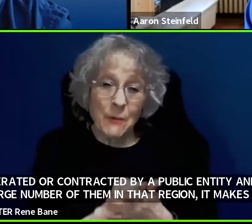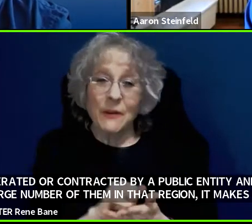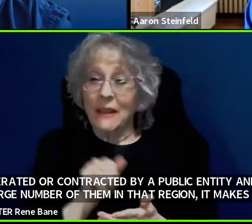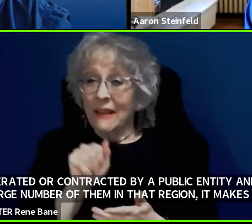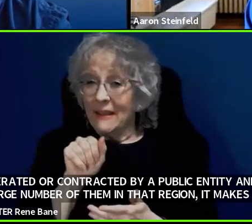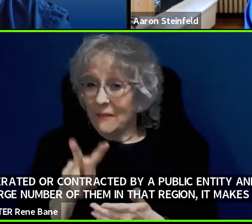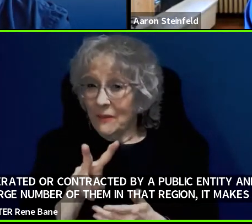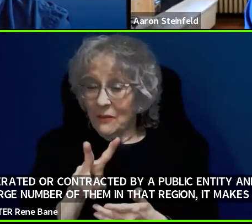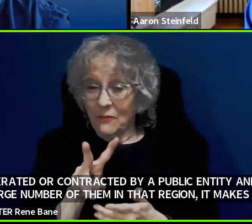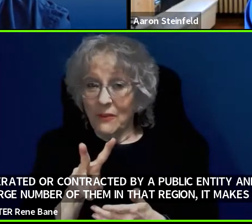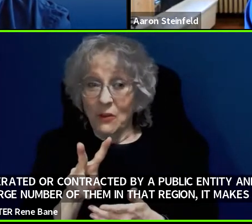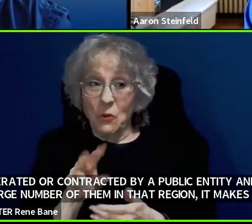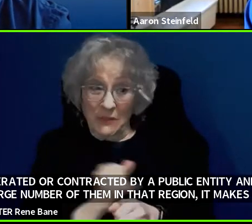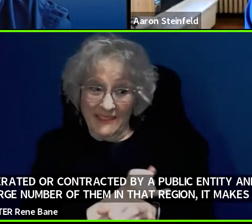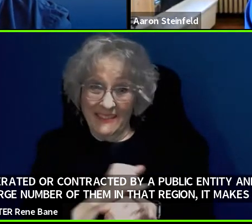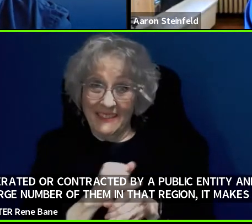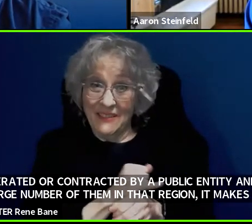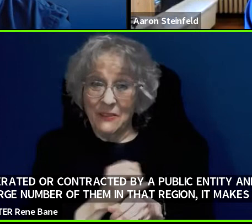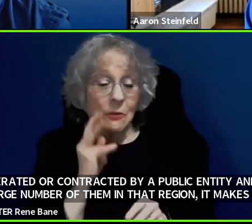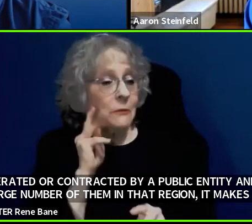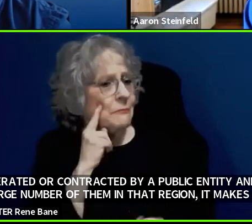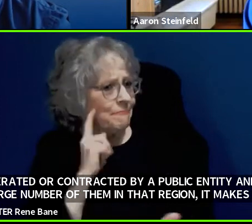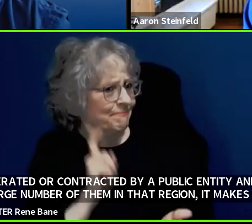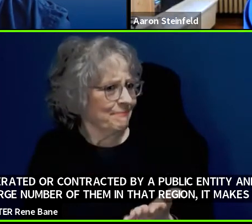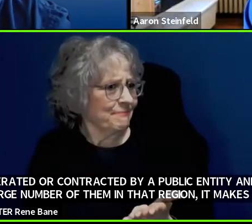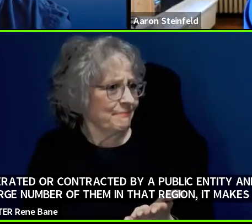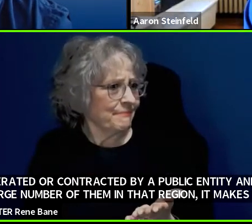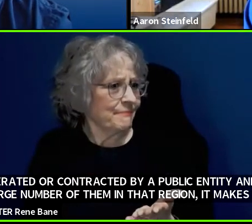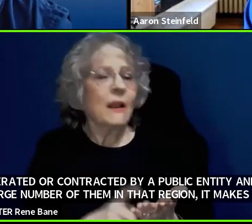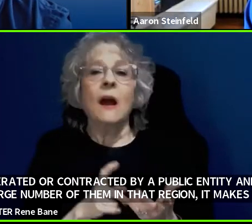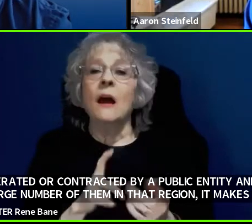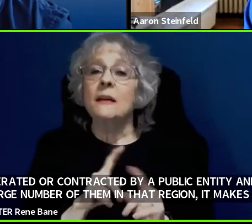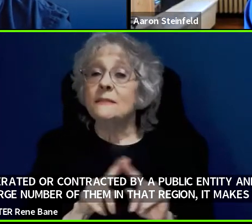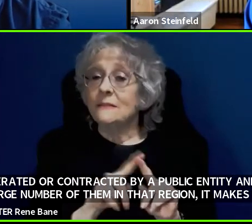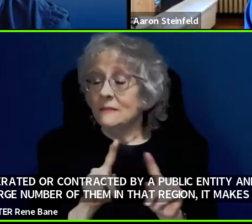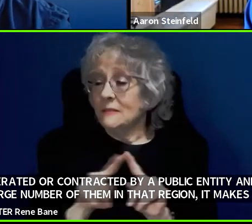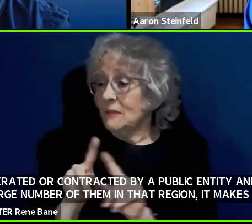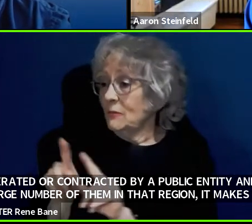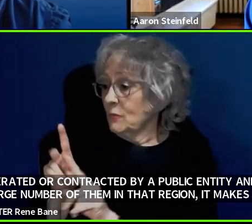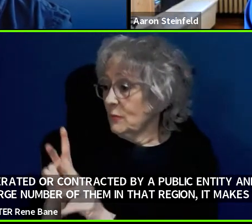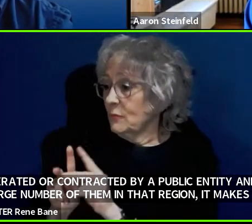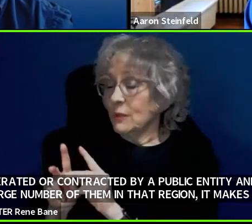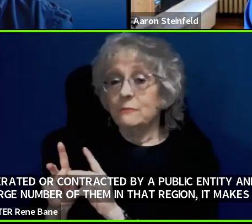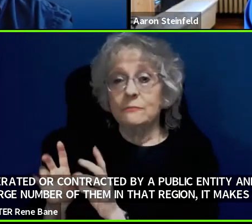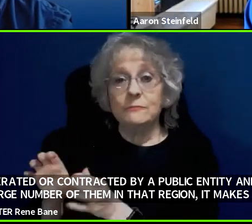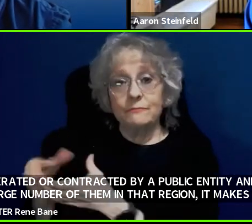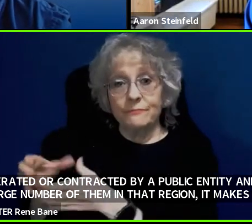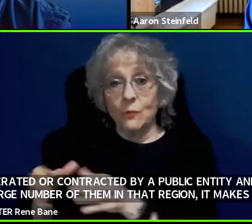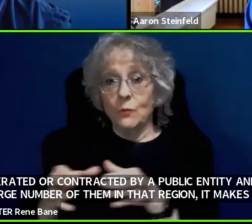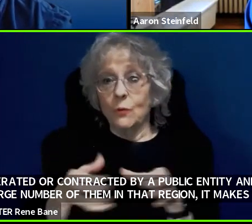is a number of different players all competing against each other and so there could easily be,